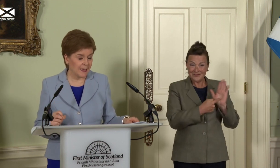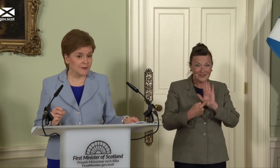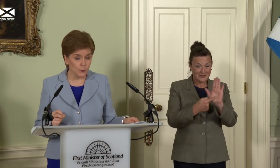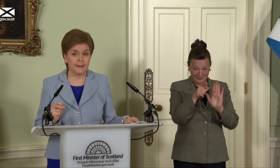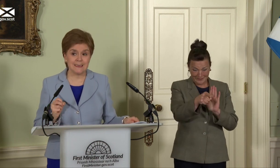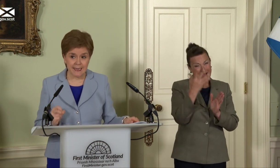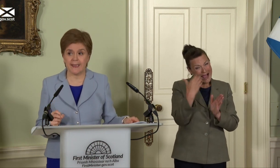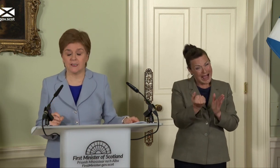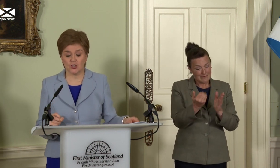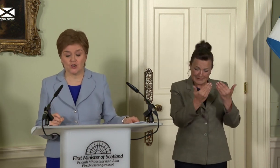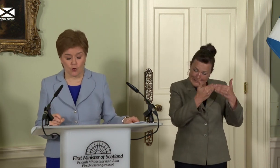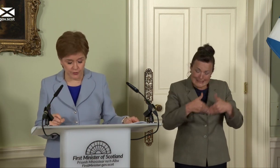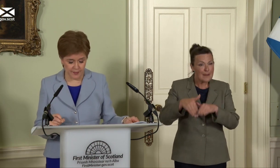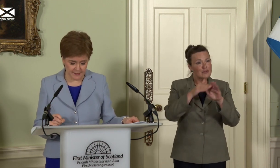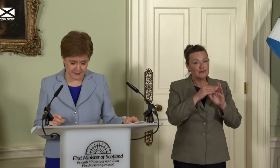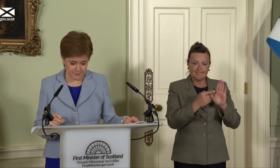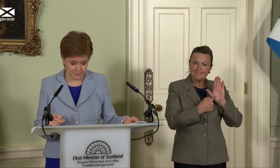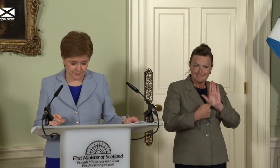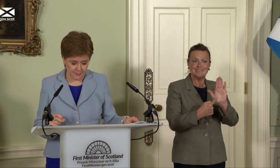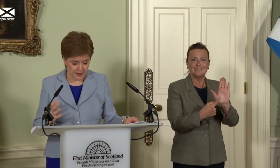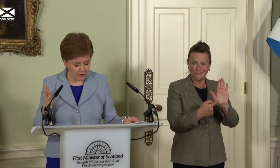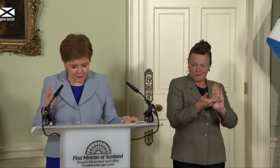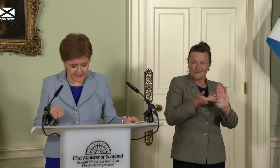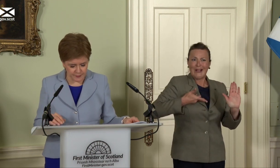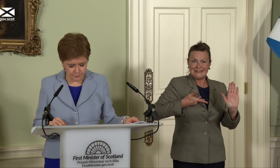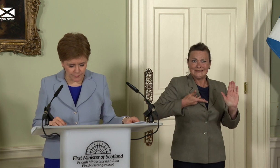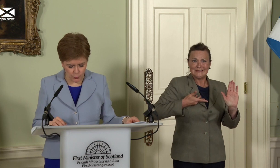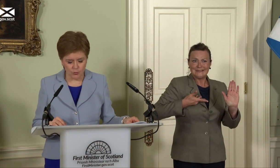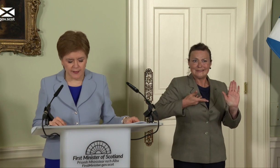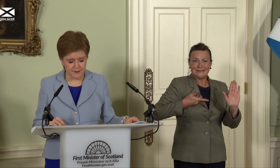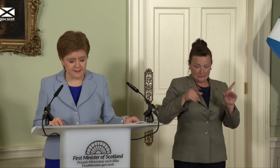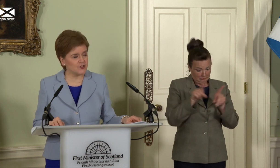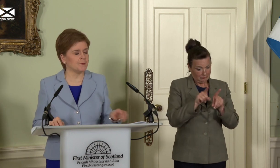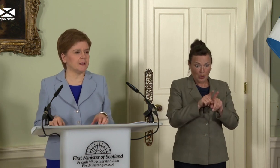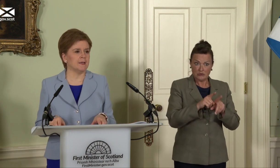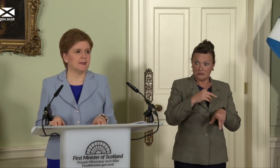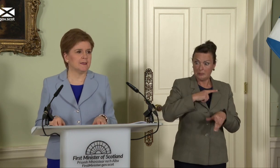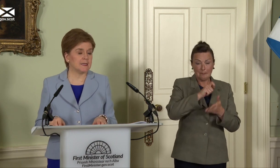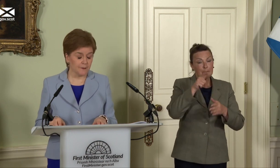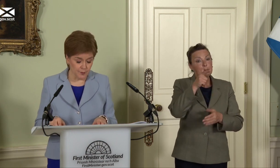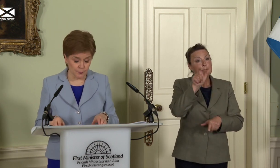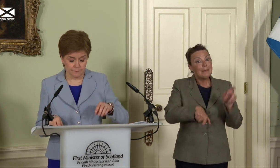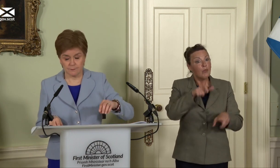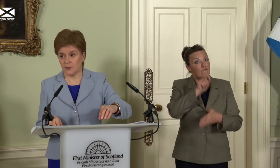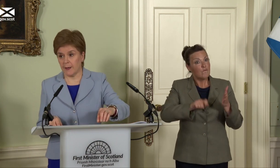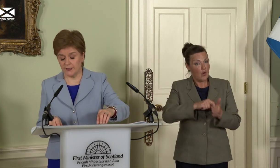and we intend to honour that. A referendum, though, if it is to be deliverable, command